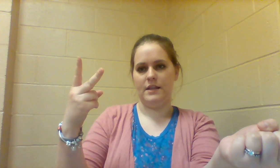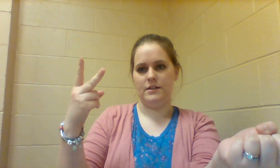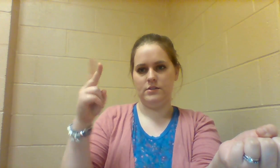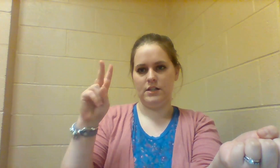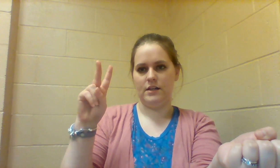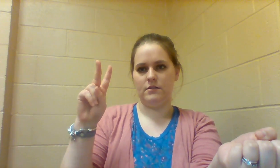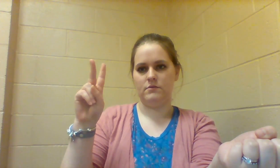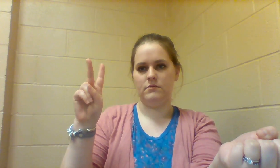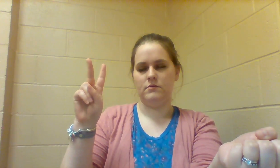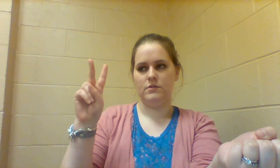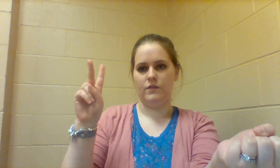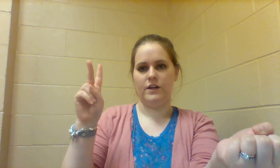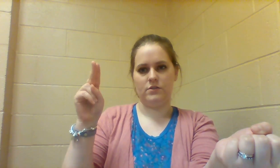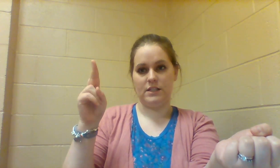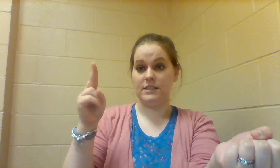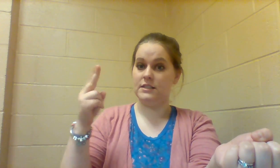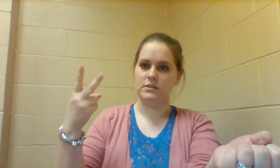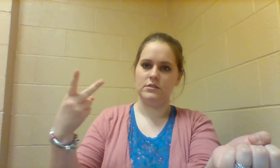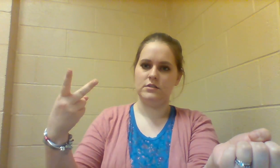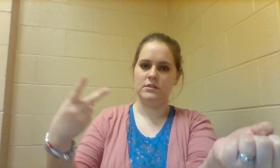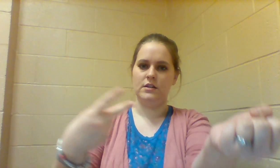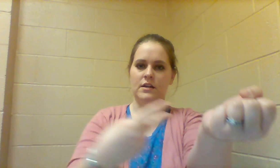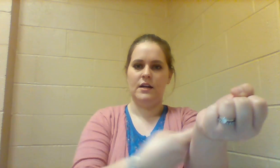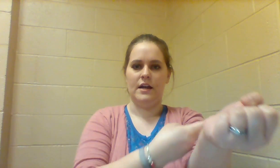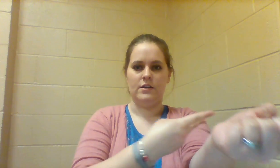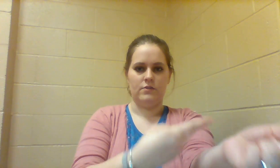And then you take your fingers like scissors and you